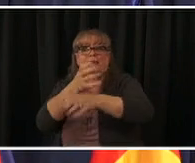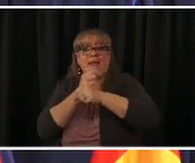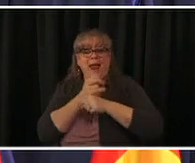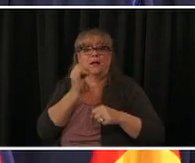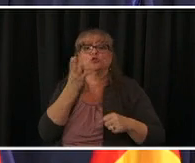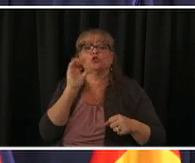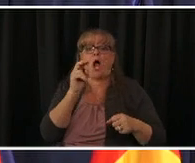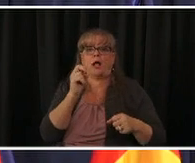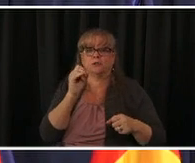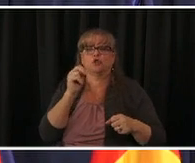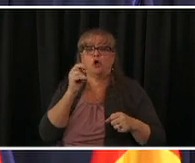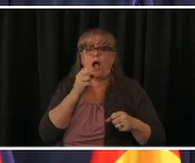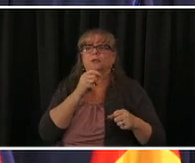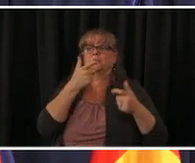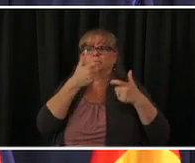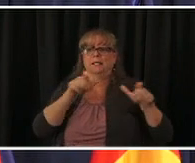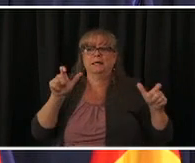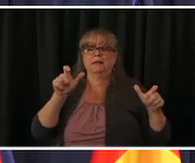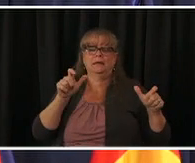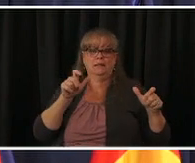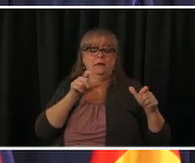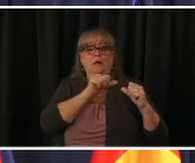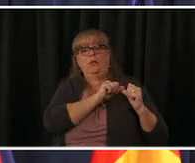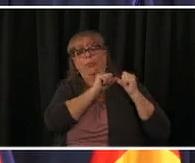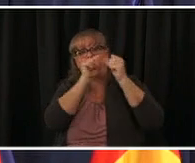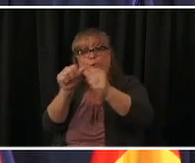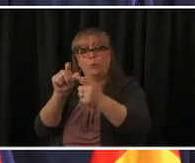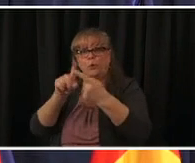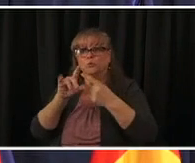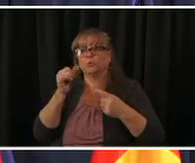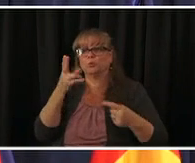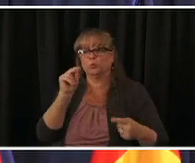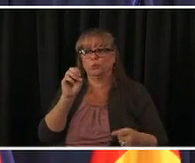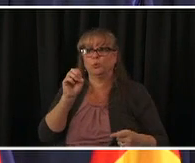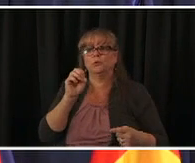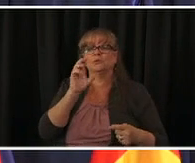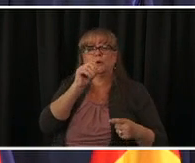the end of june the buses and the vaccination sites at that point going forward uh picking